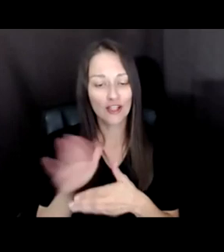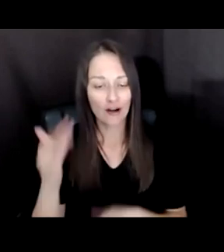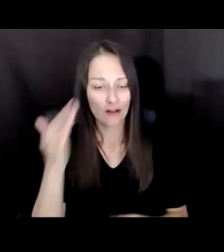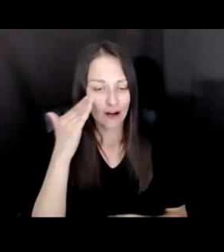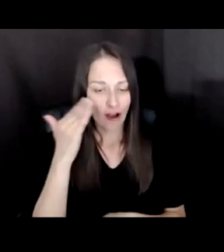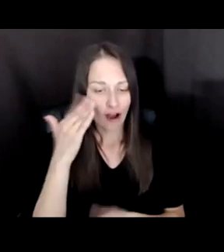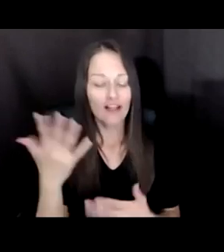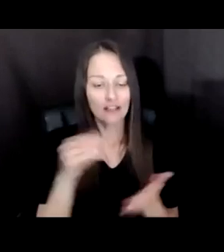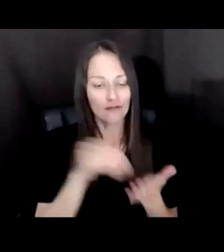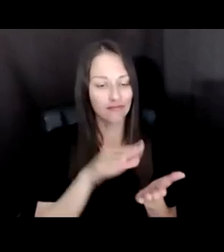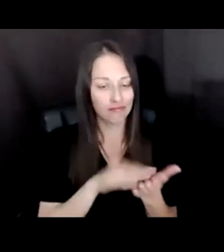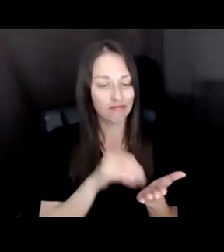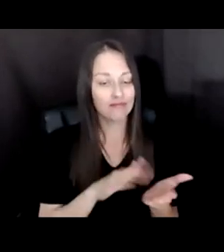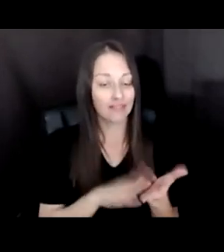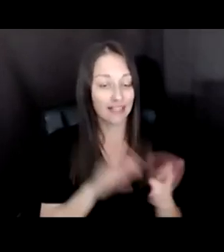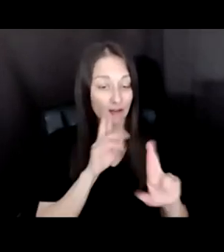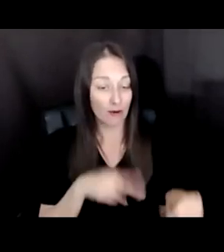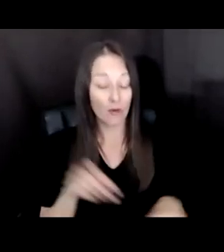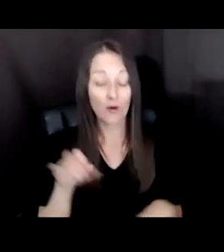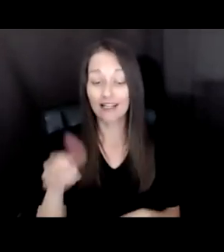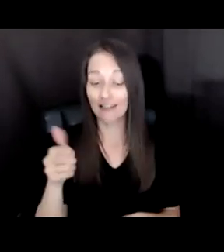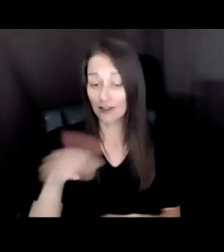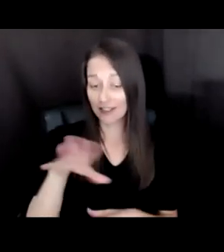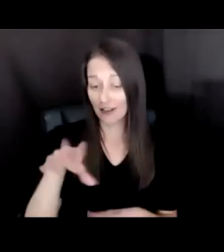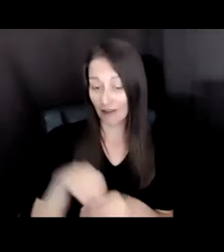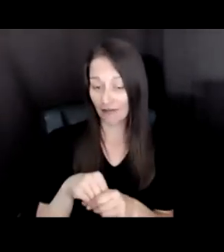SO IF YOU'RE ONE OF THOSE CONTRIBUTORS PLEASE KNOW THAT WE ARE SO GRATEFUL